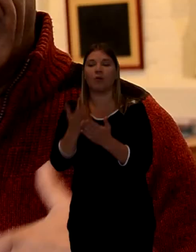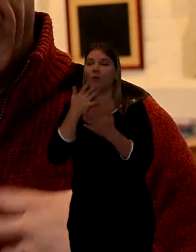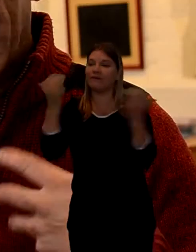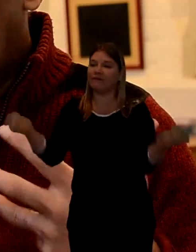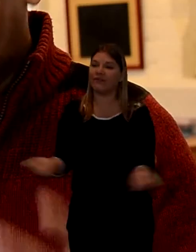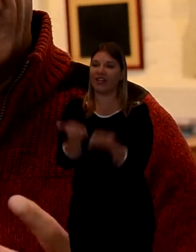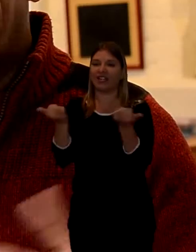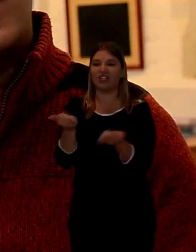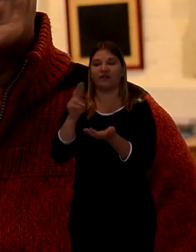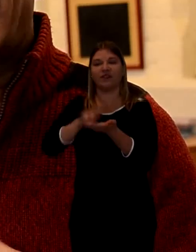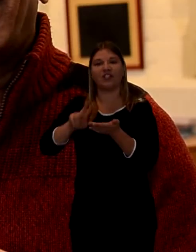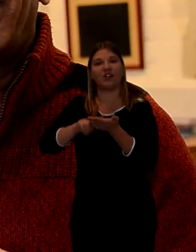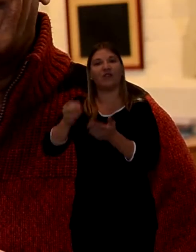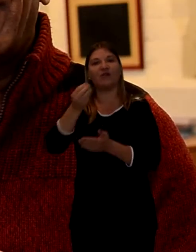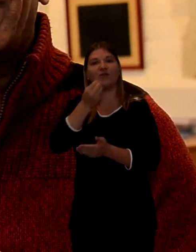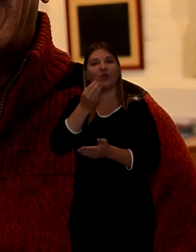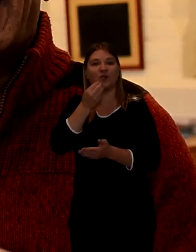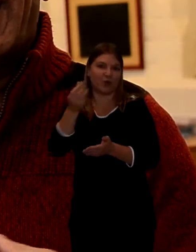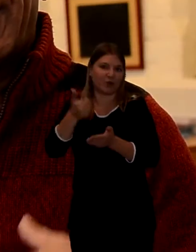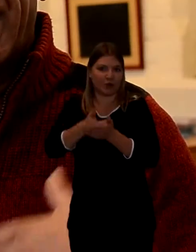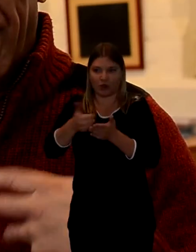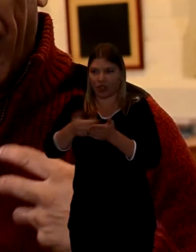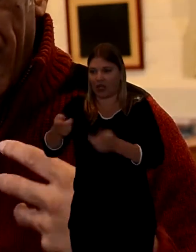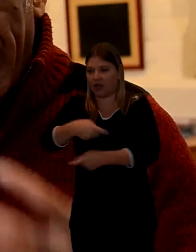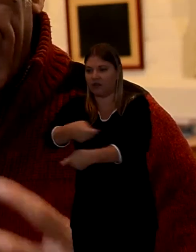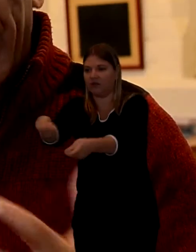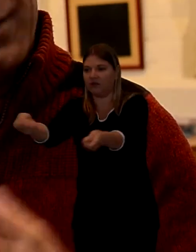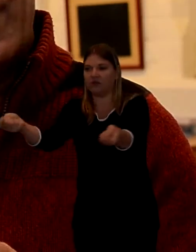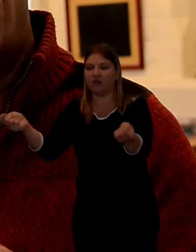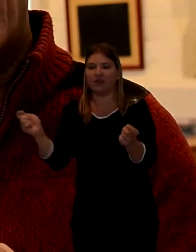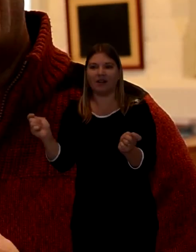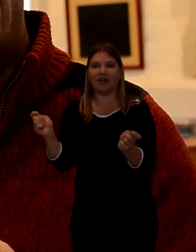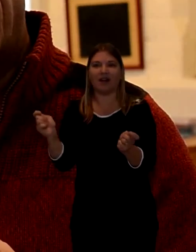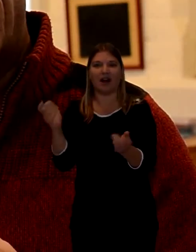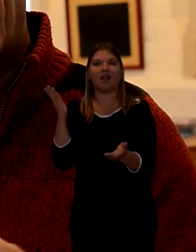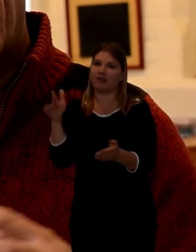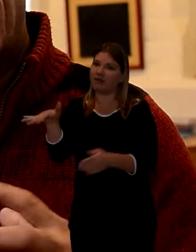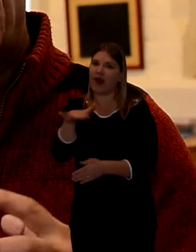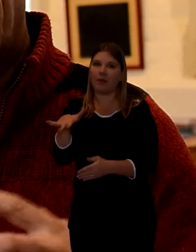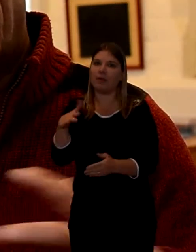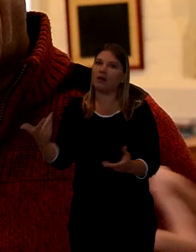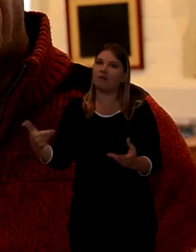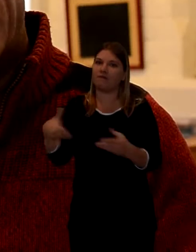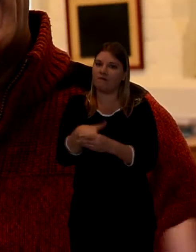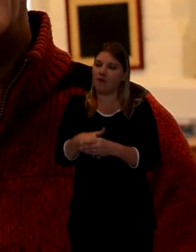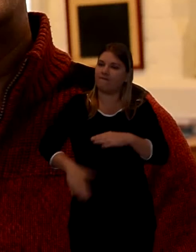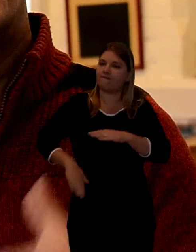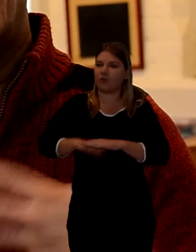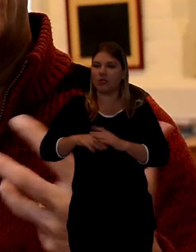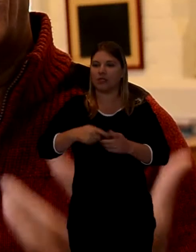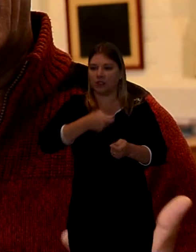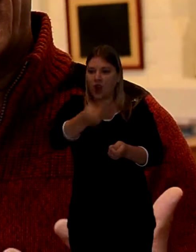It's normally a vegetarian meal and the family, the immediate family, are very much involved in serving that.